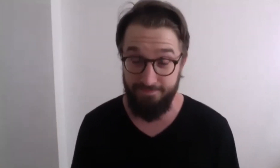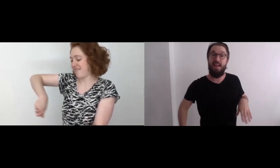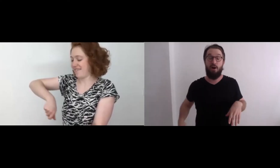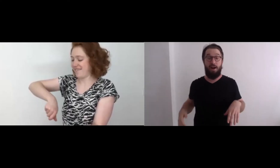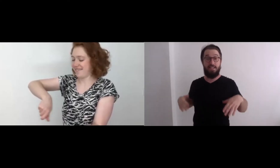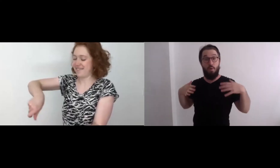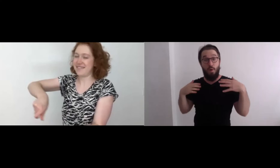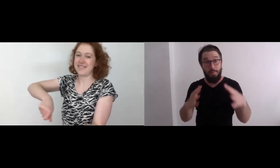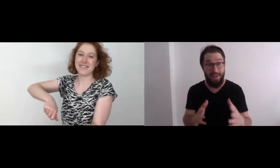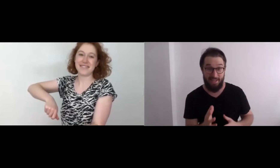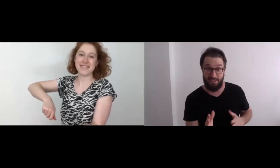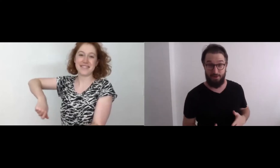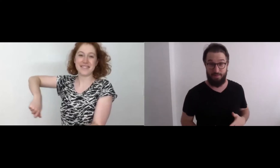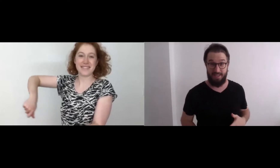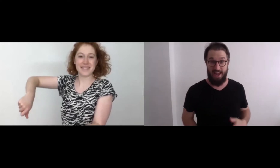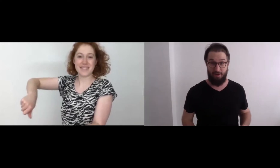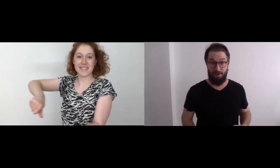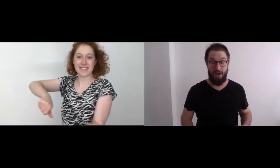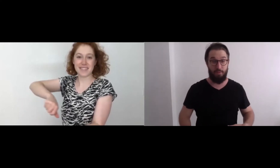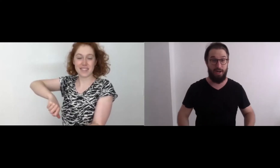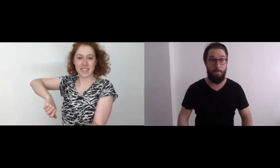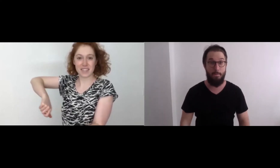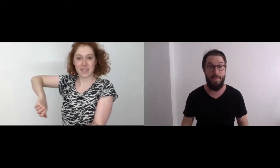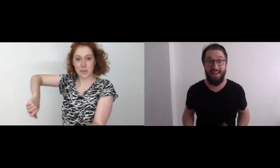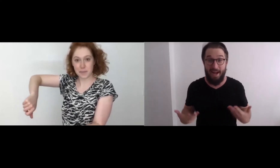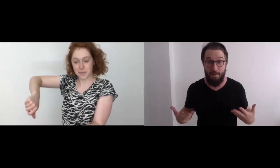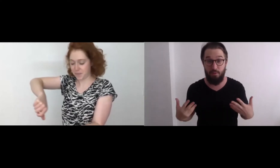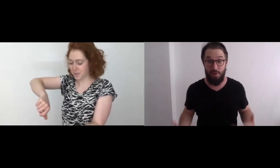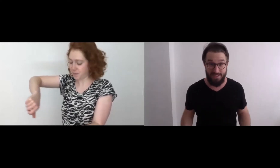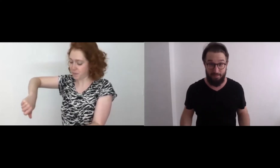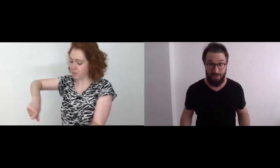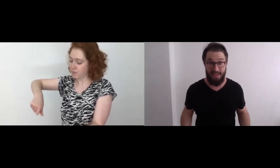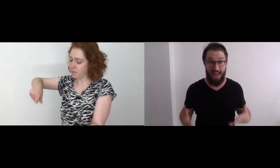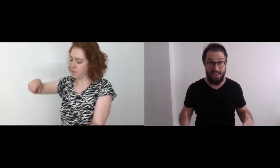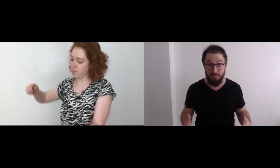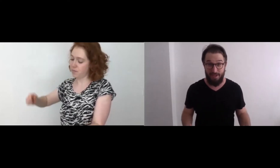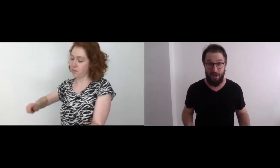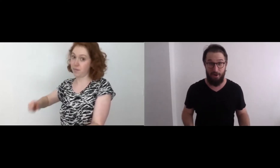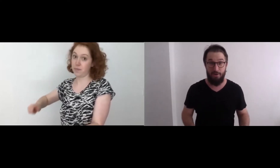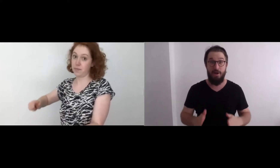Alright, so, we're making a soup together and we're gonna make up the recipe as we go.